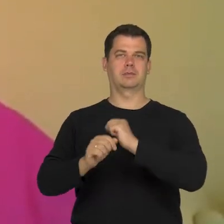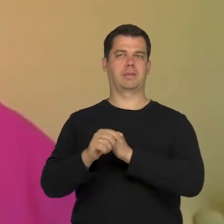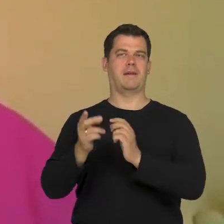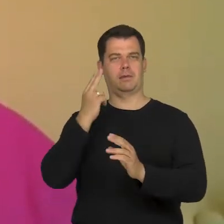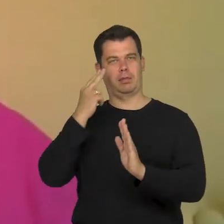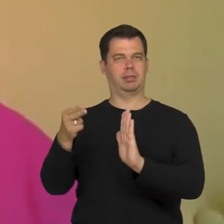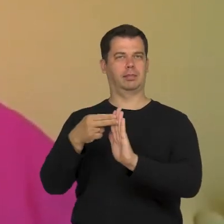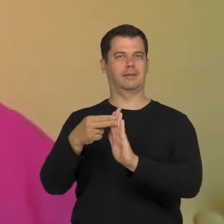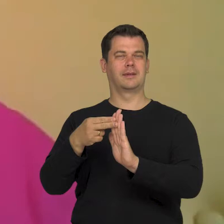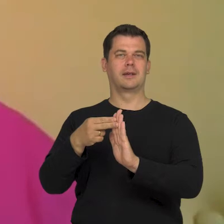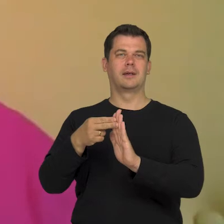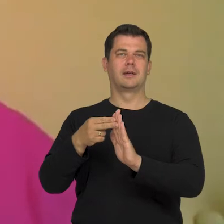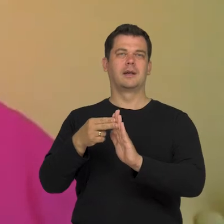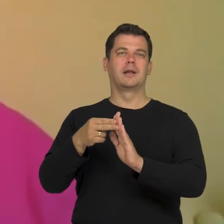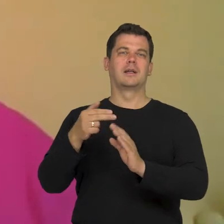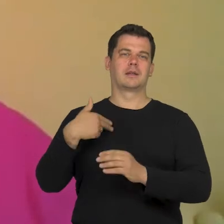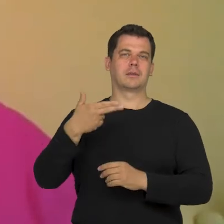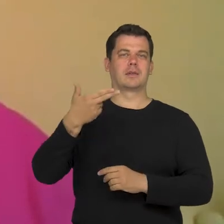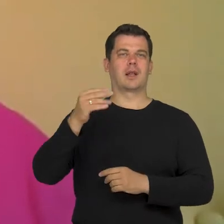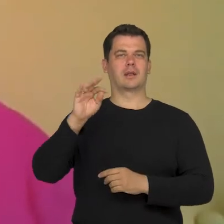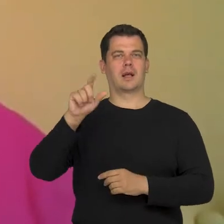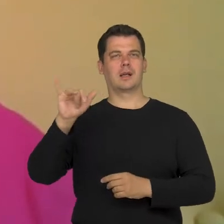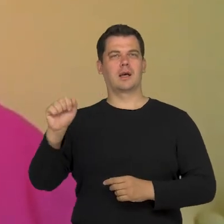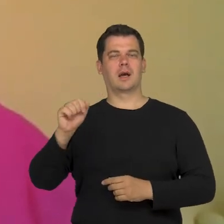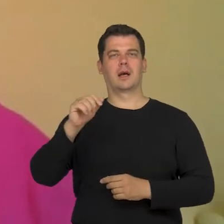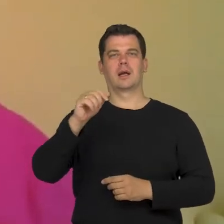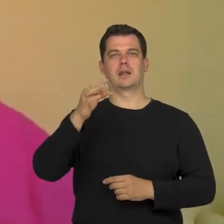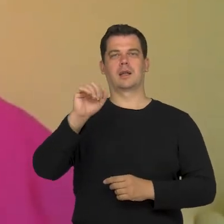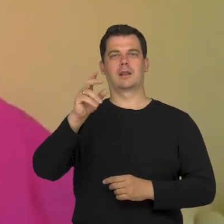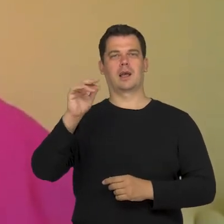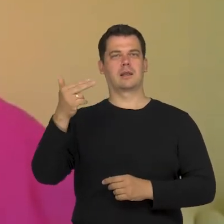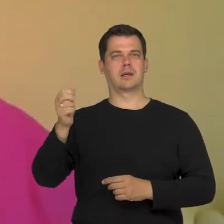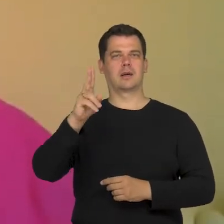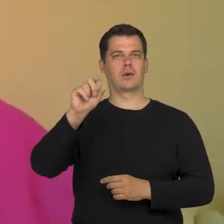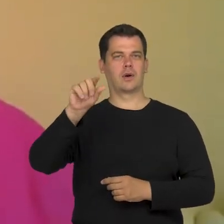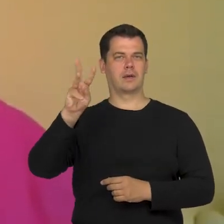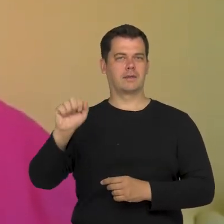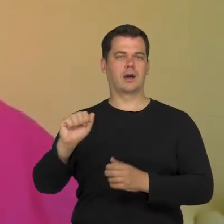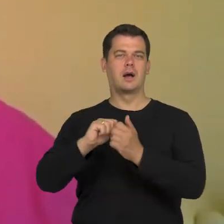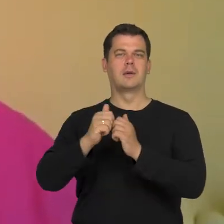It's enough to mention Tatiana Cholewa, Patrycja Nosowicz,